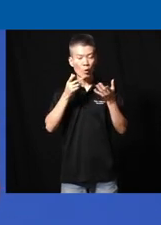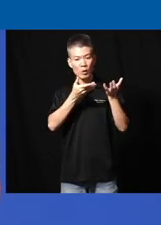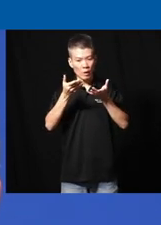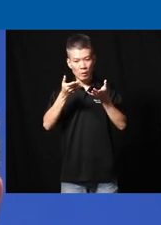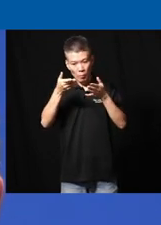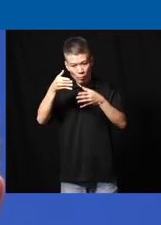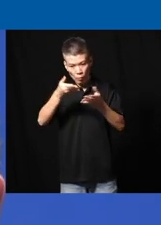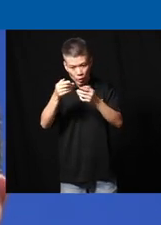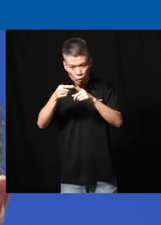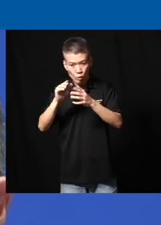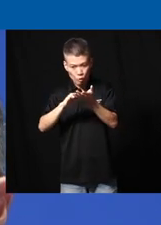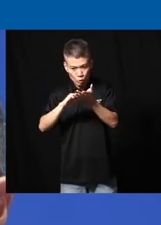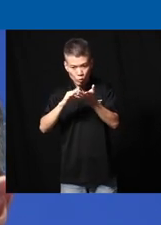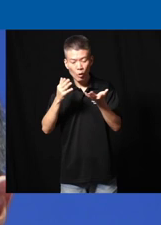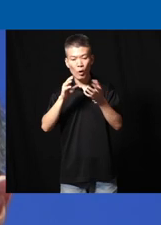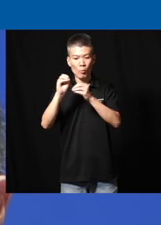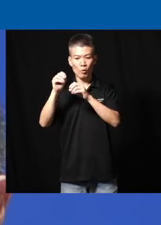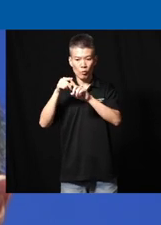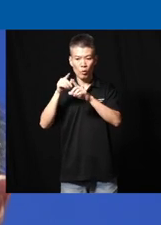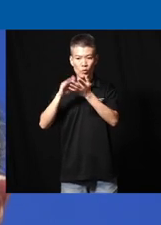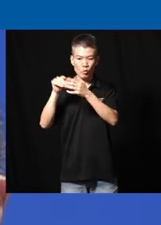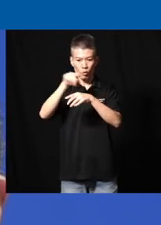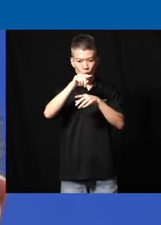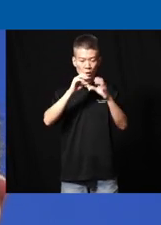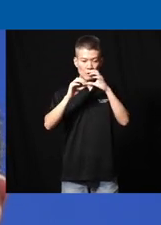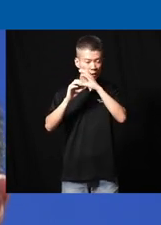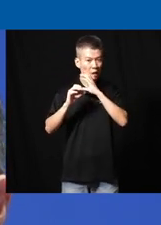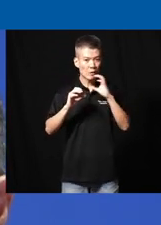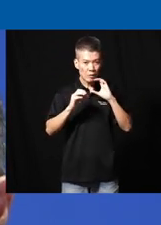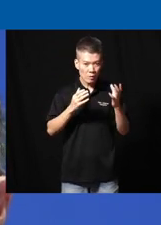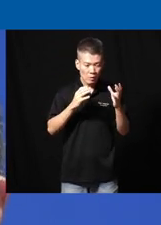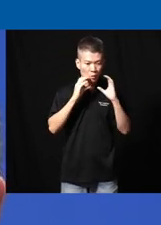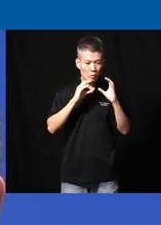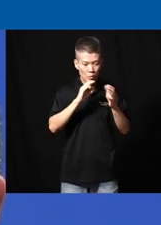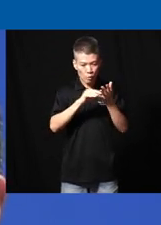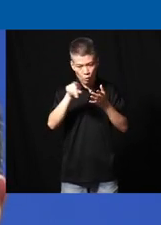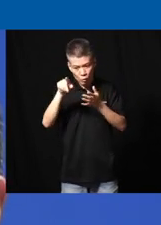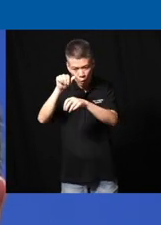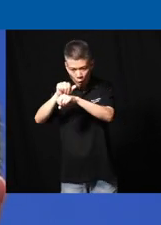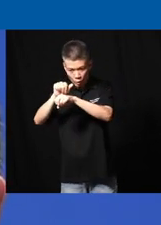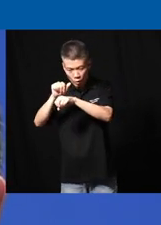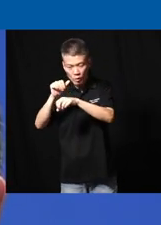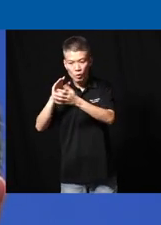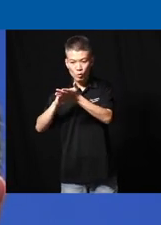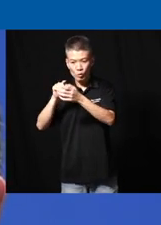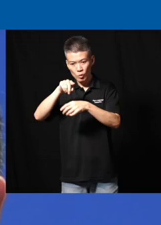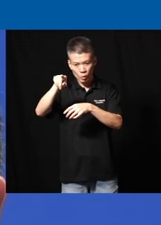to school do they move from the school to the canteen school to the auditorium school to the